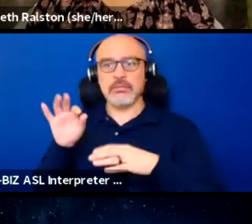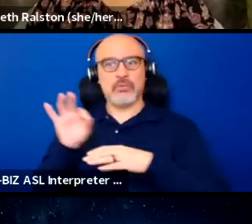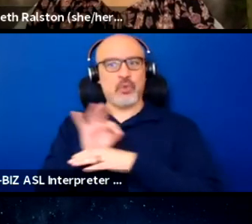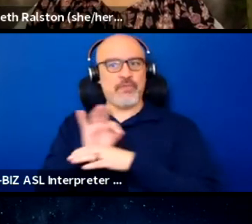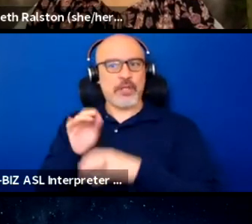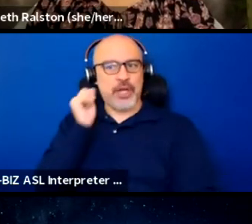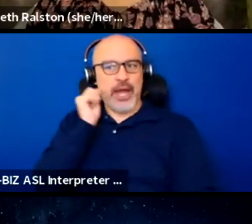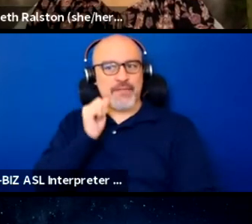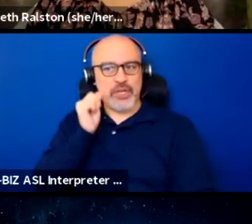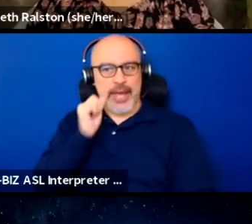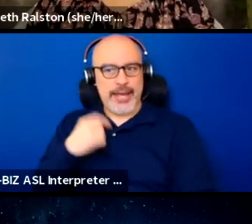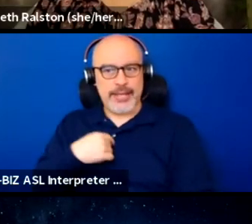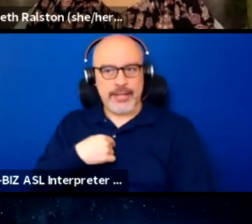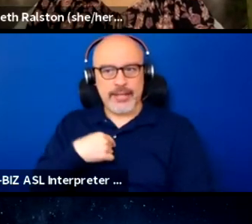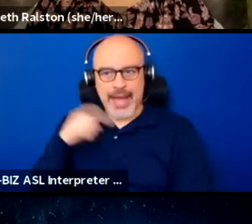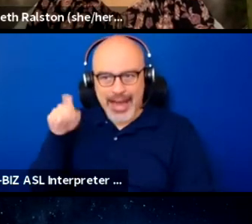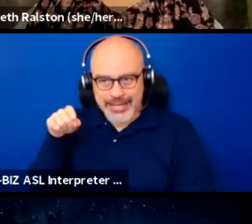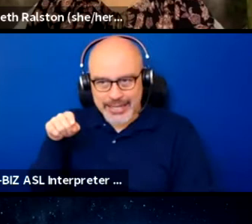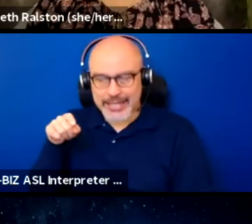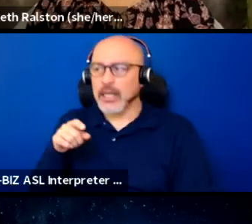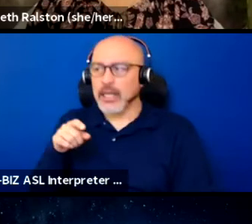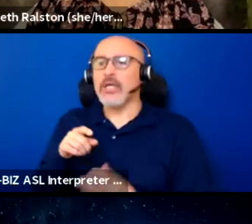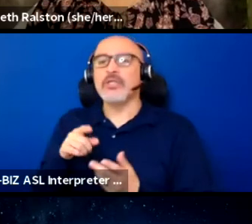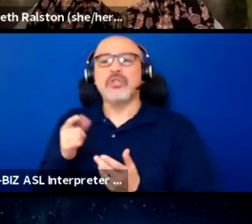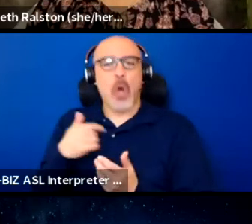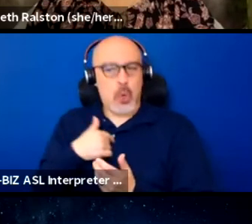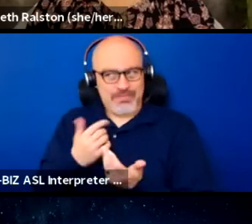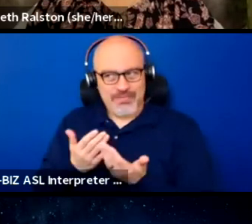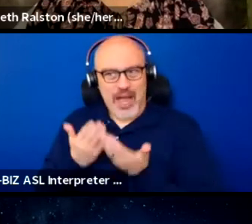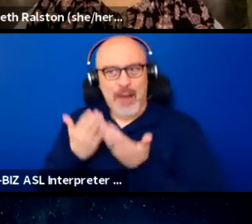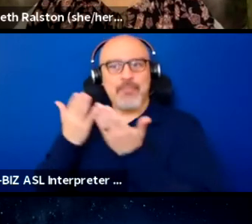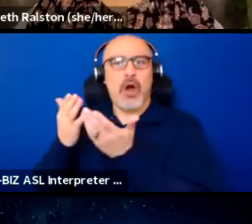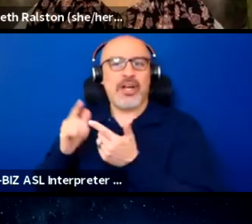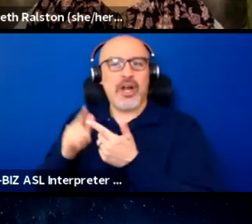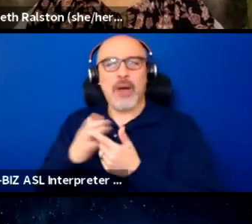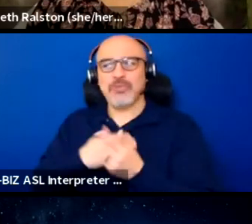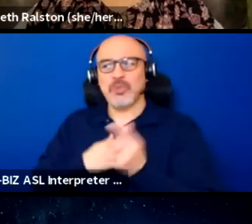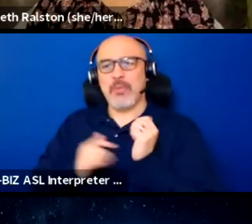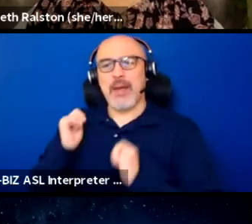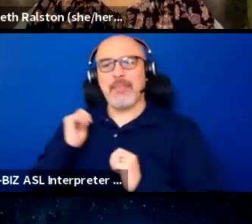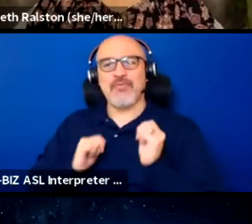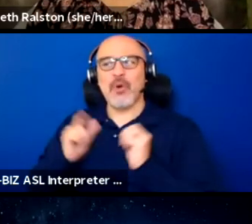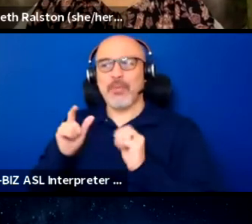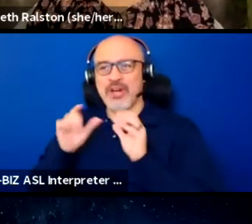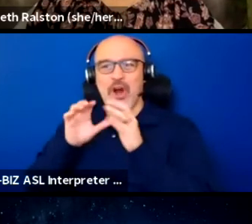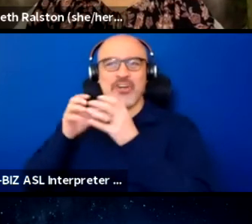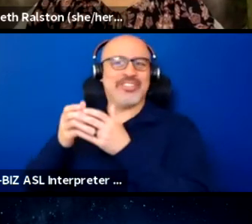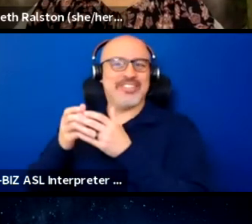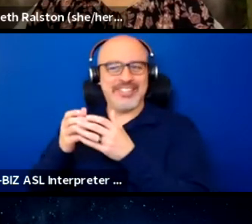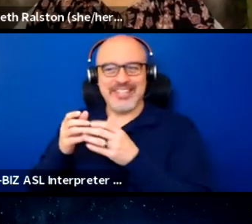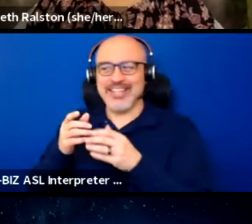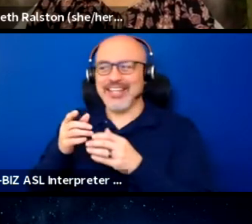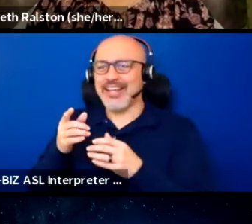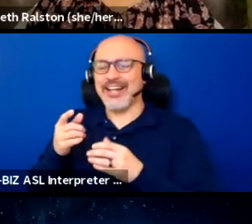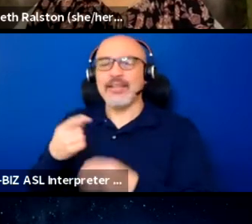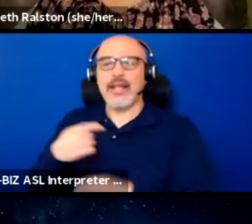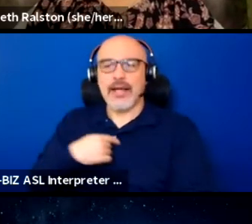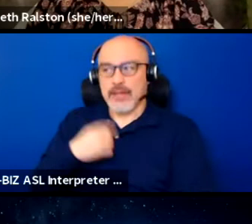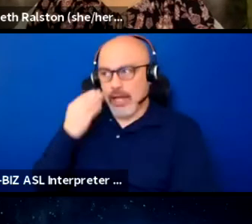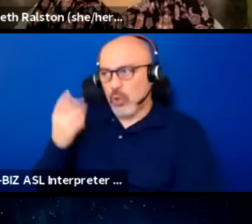and I had to bring that up to my performing arts conservatory that I need captioned videos